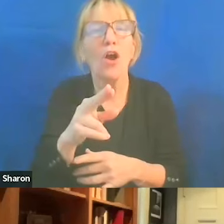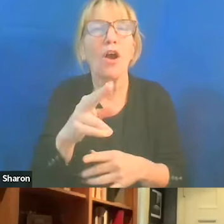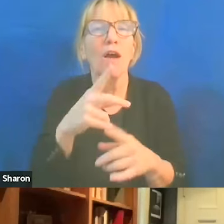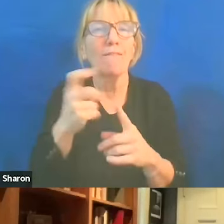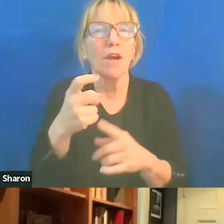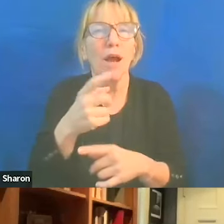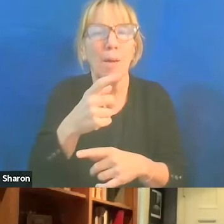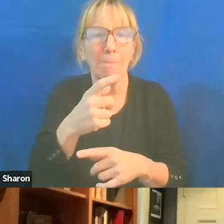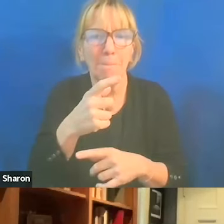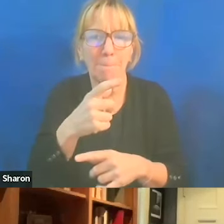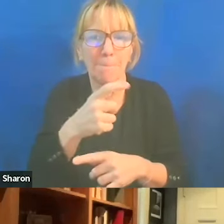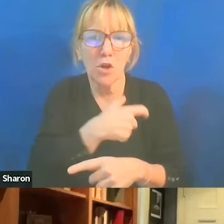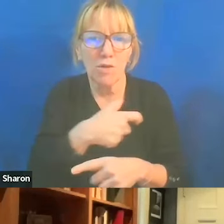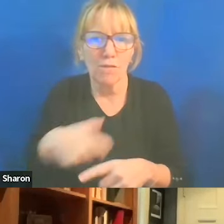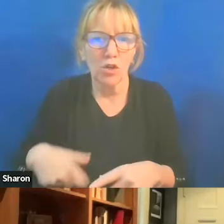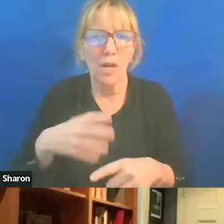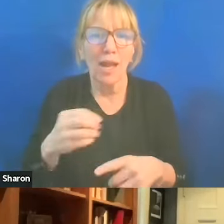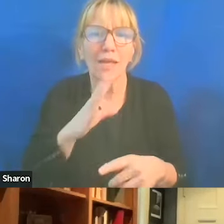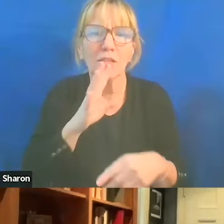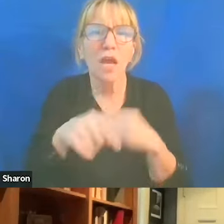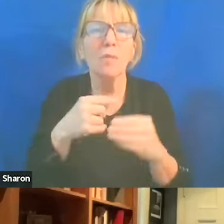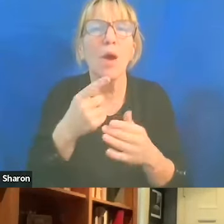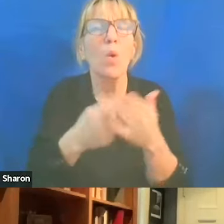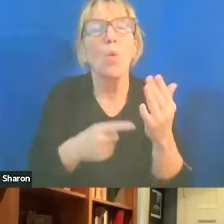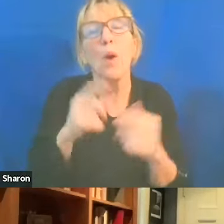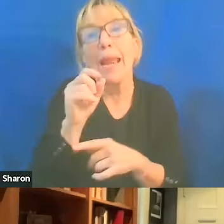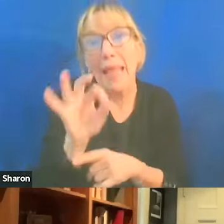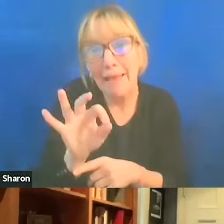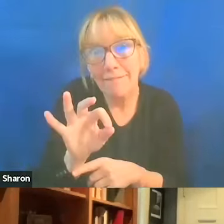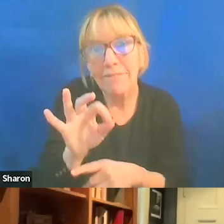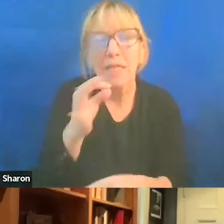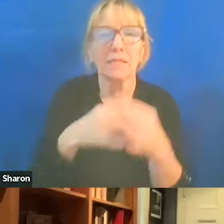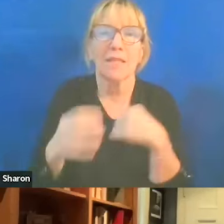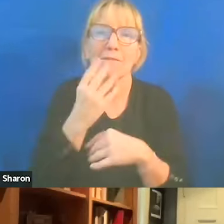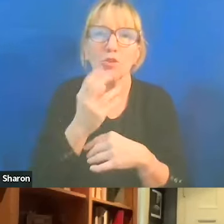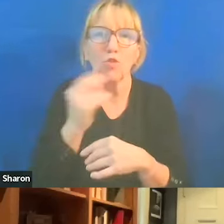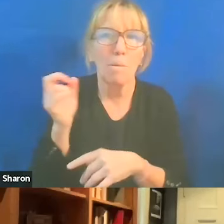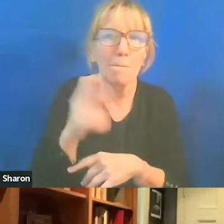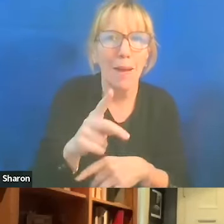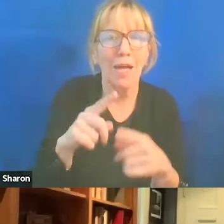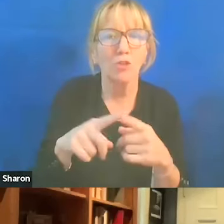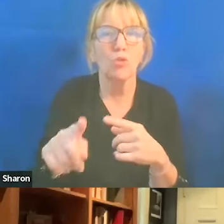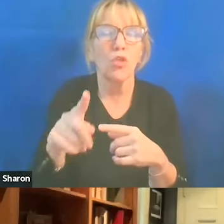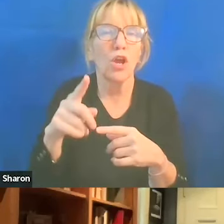And he talks about, what if it had been, instead of Jews coming back to their historic homeland,